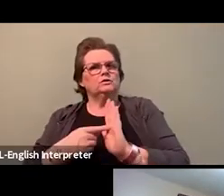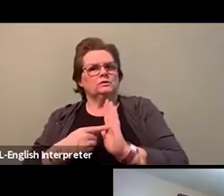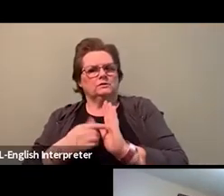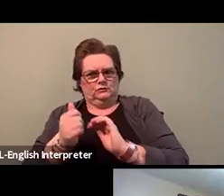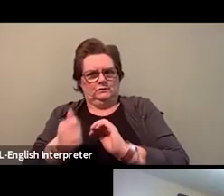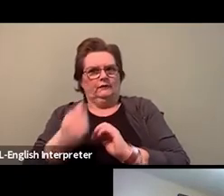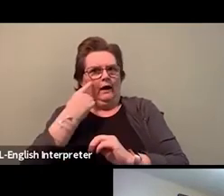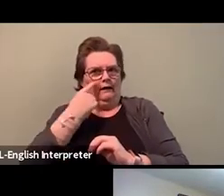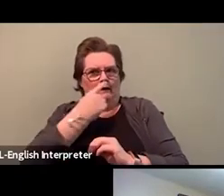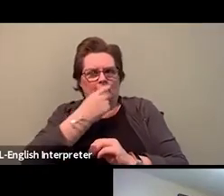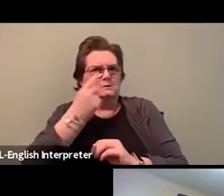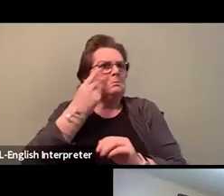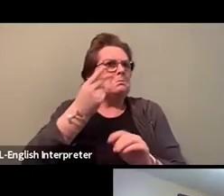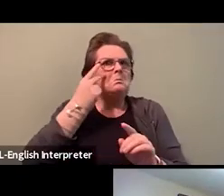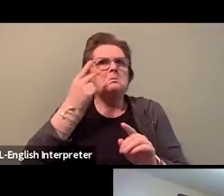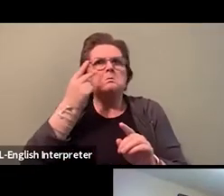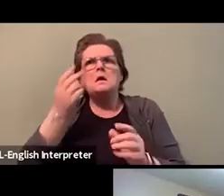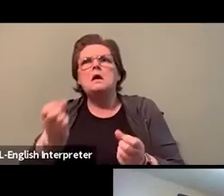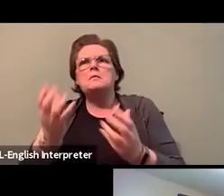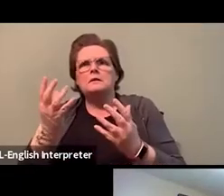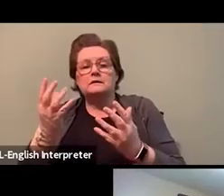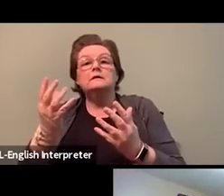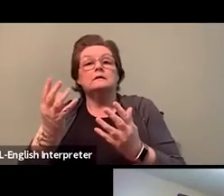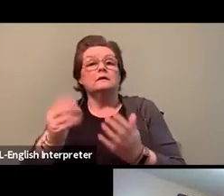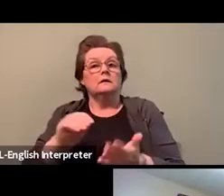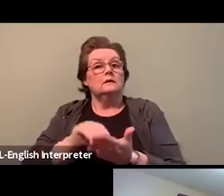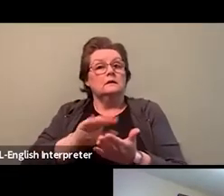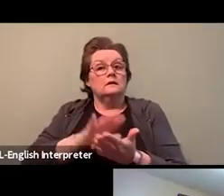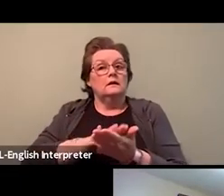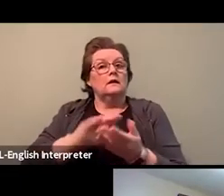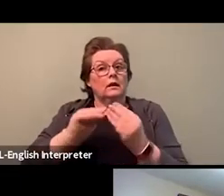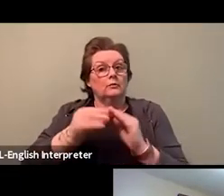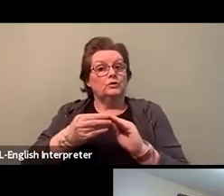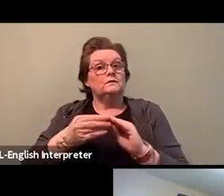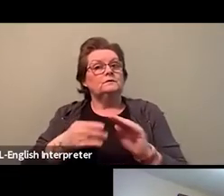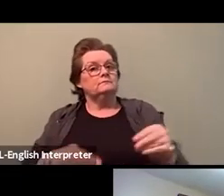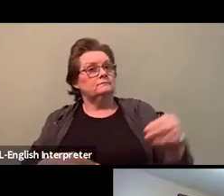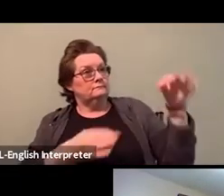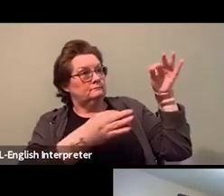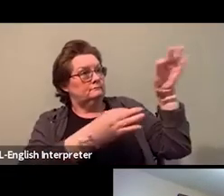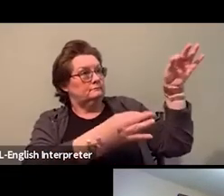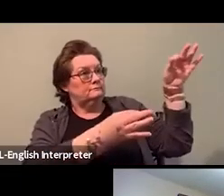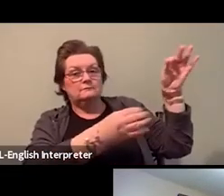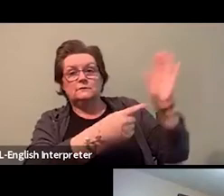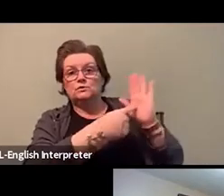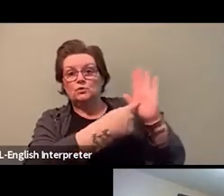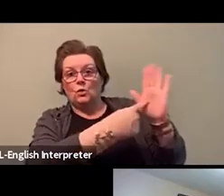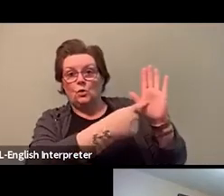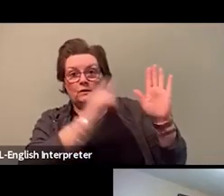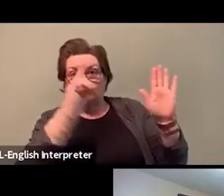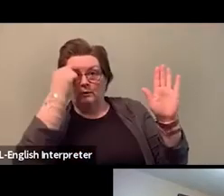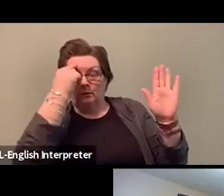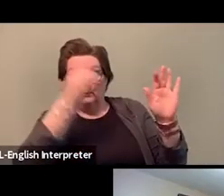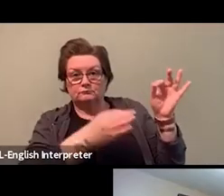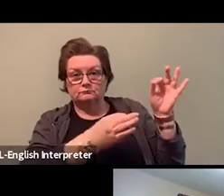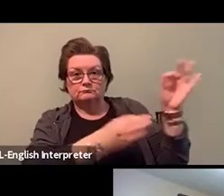that then provided us leverage for the employer to do one on their own. If they're not trusting ours, I don't trust theirs either.